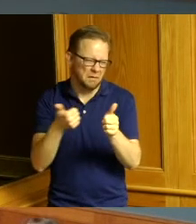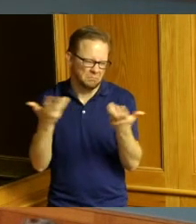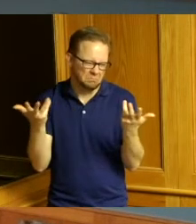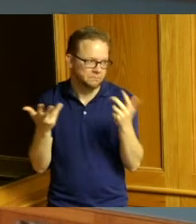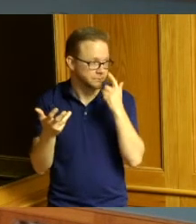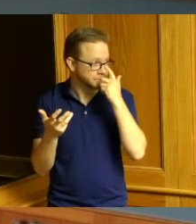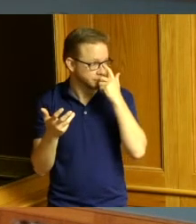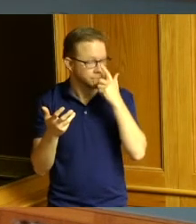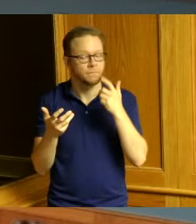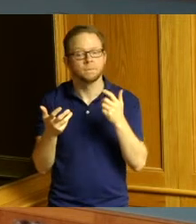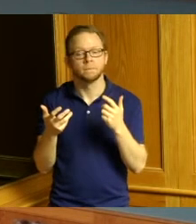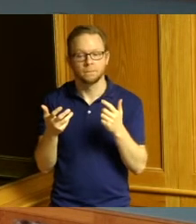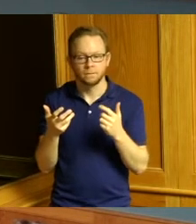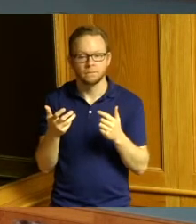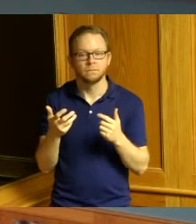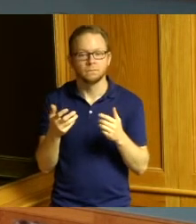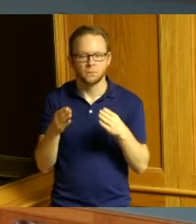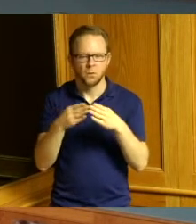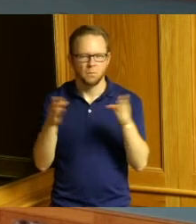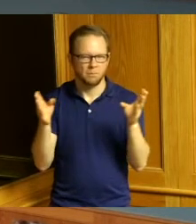so we have our public hearing a little bit behind so